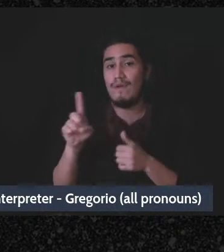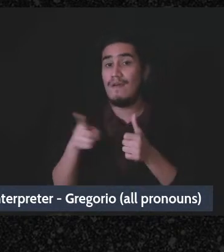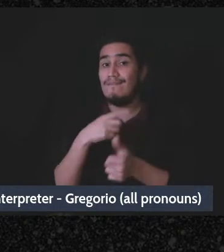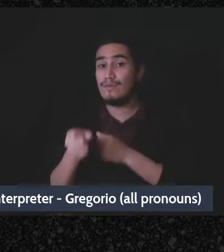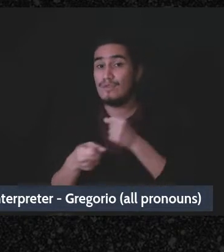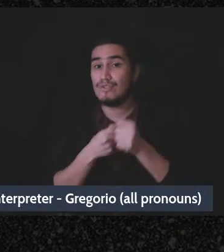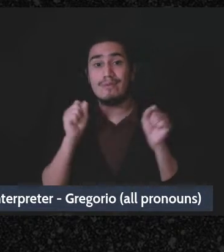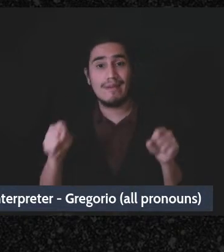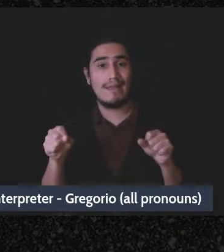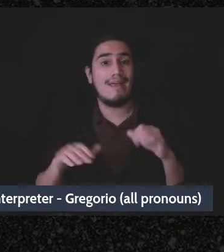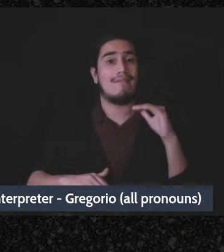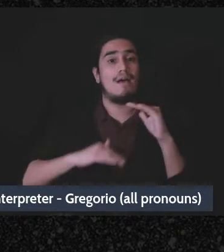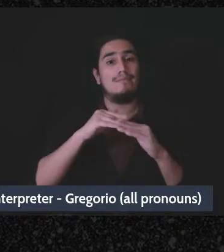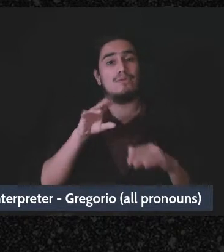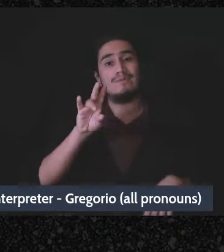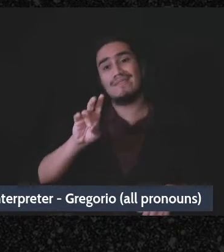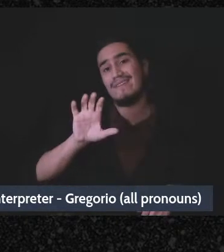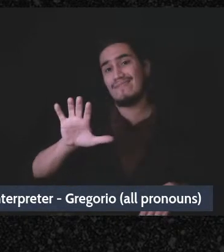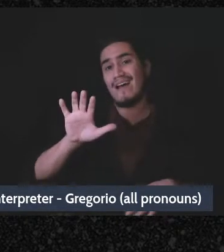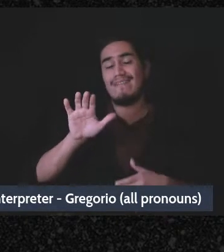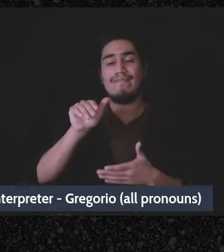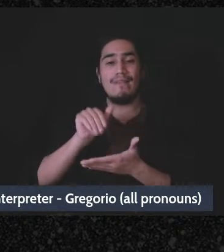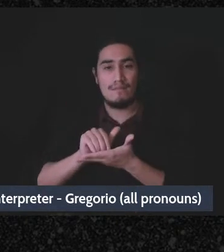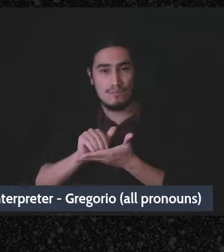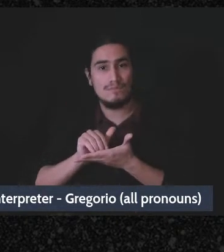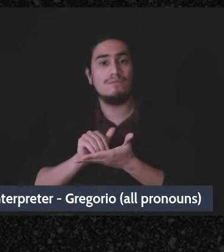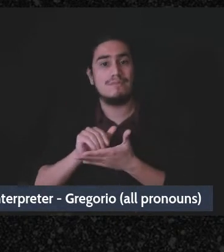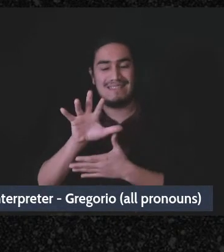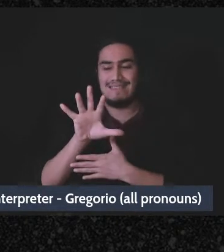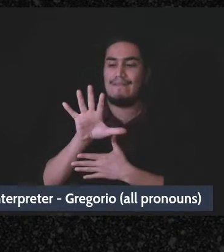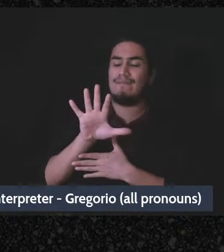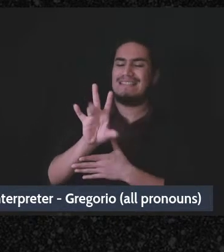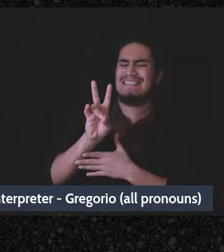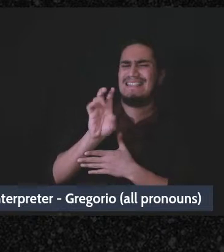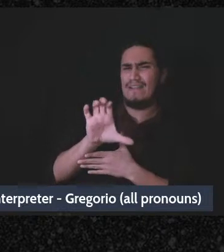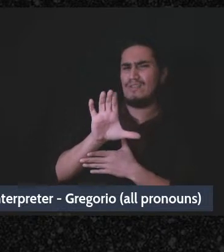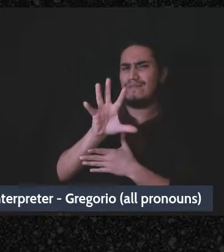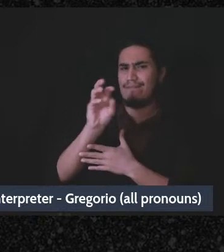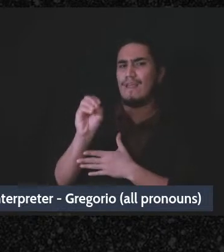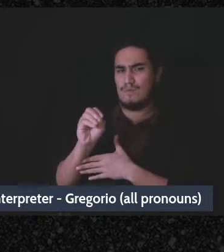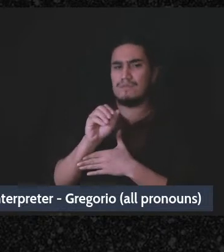hundred dollars in revenue and still count as ordinarily under five thousand dollars, but,